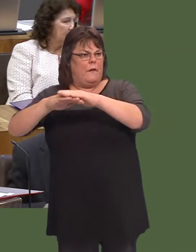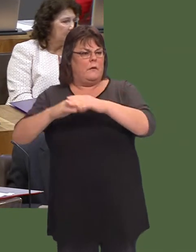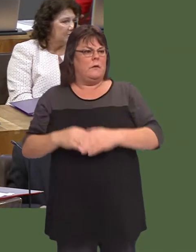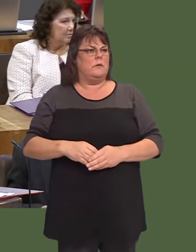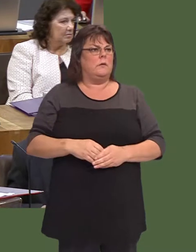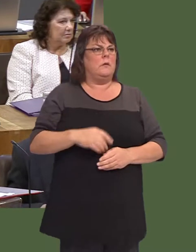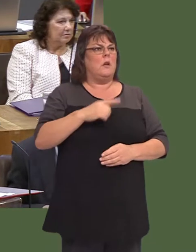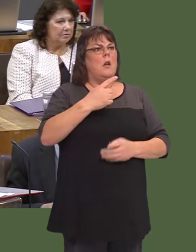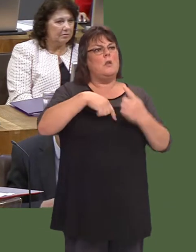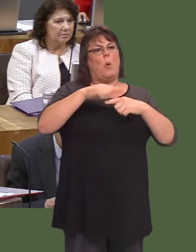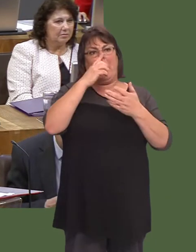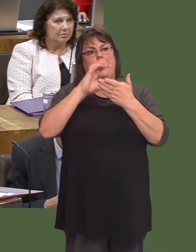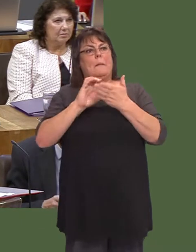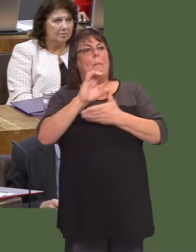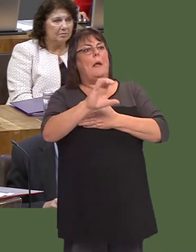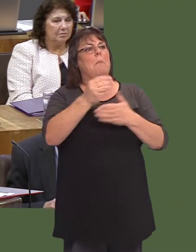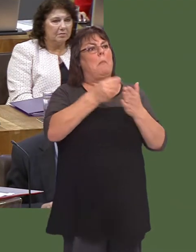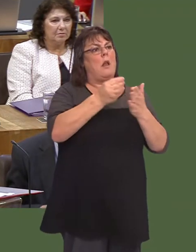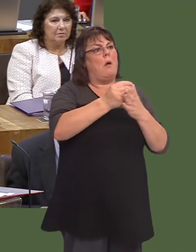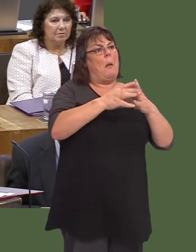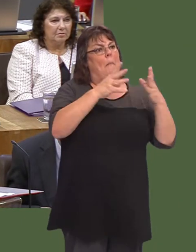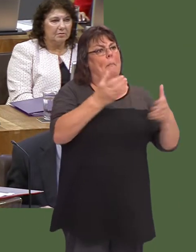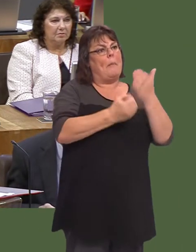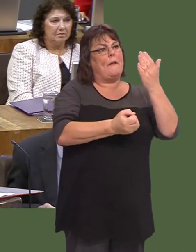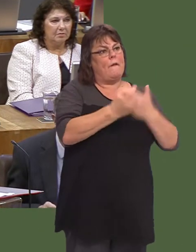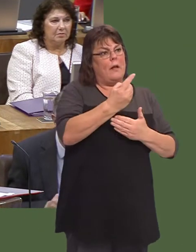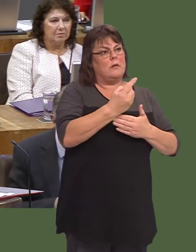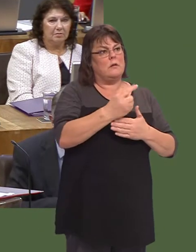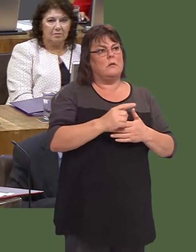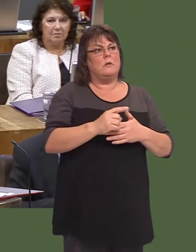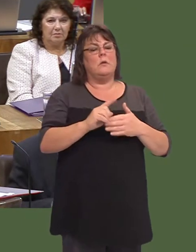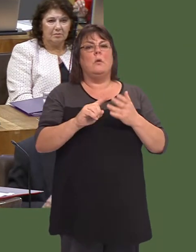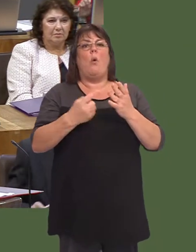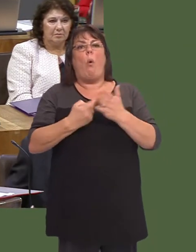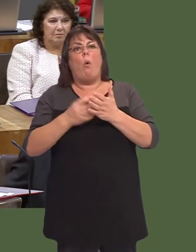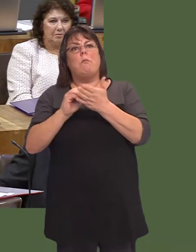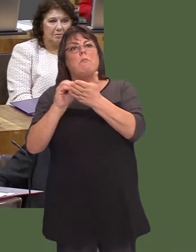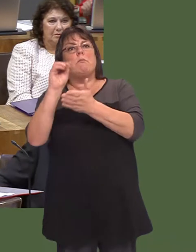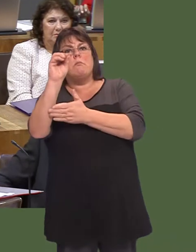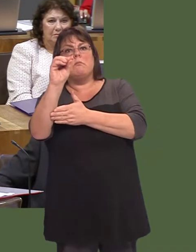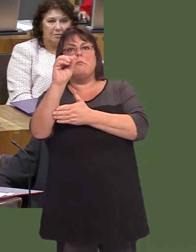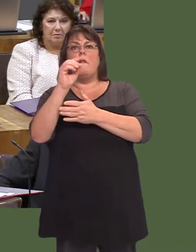It isnít the case that itís either spending money on major events or spending money on the rest of Wales.